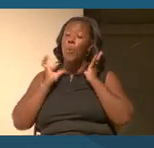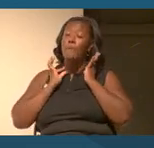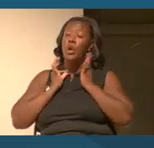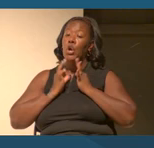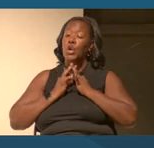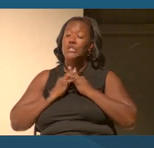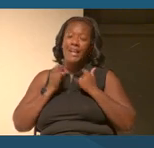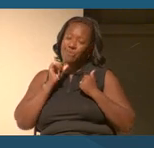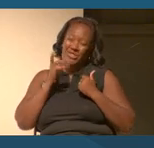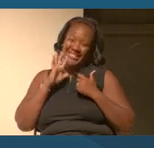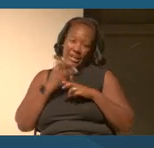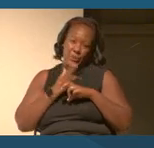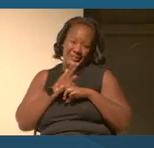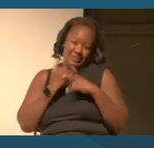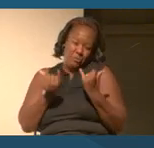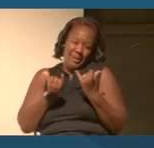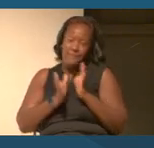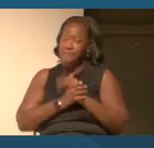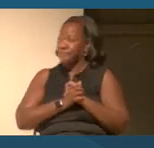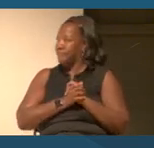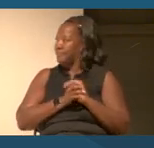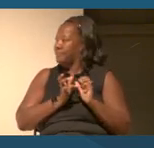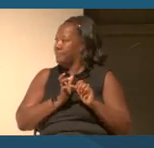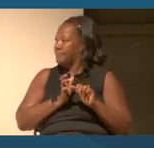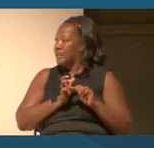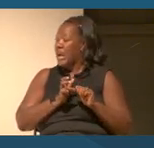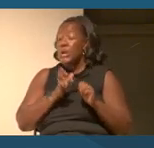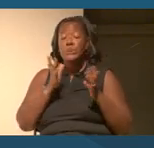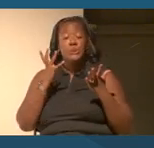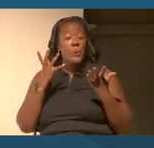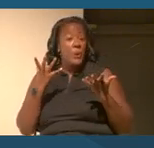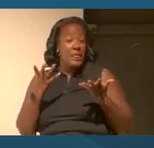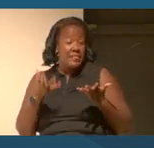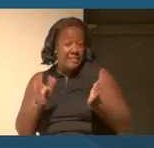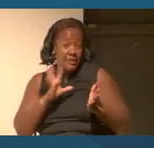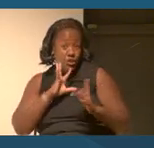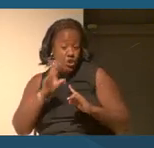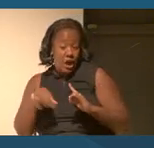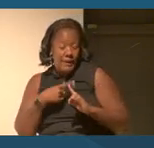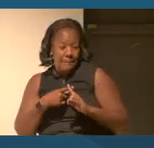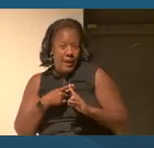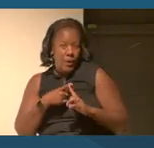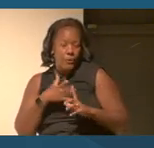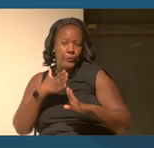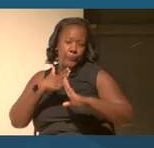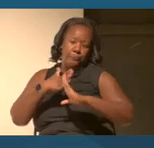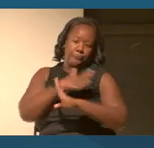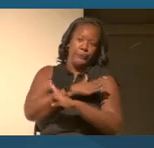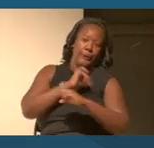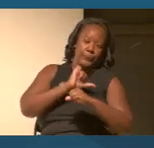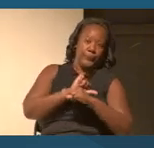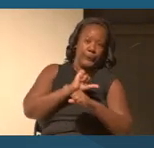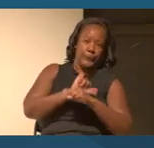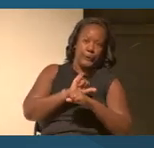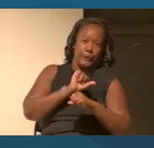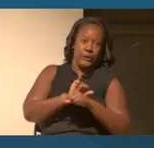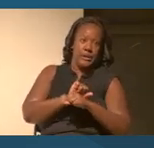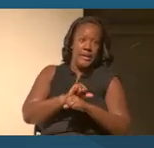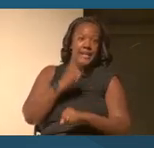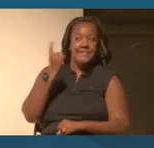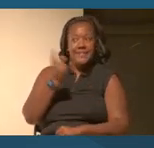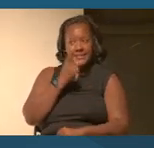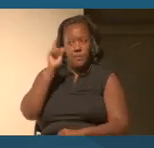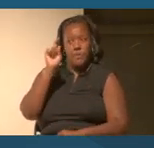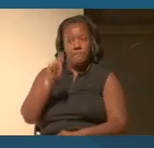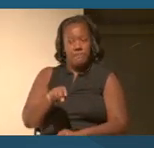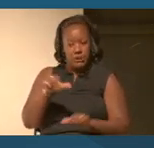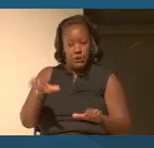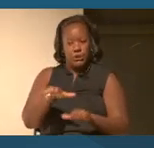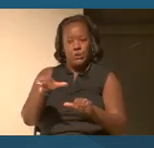So let's talk a little bit about the pre work that one might need to do to be able to use